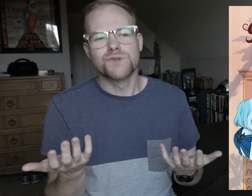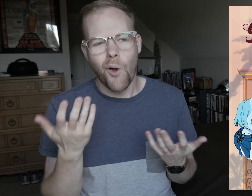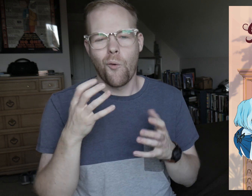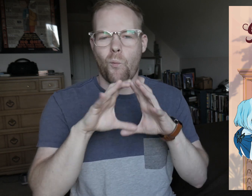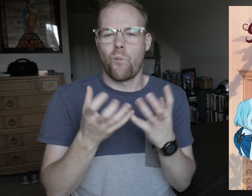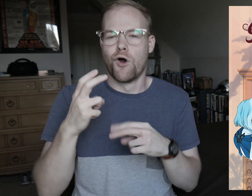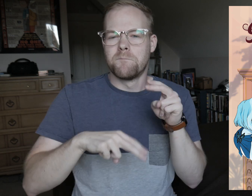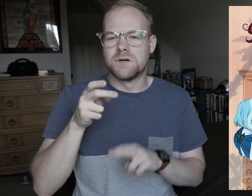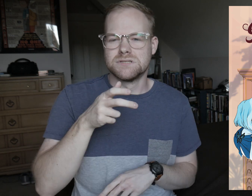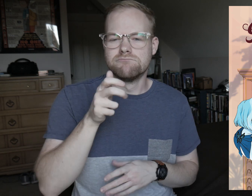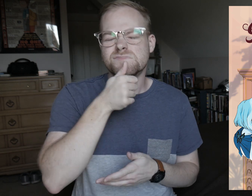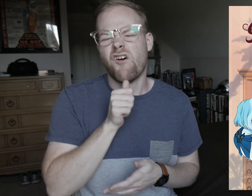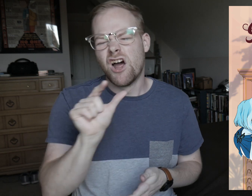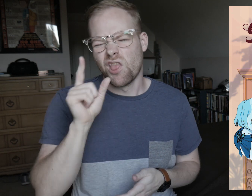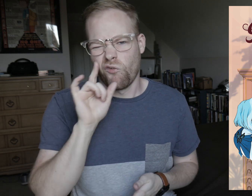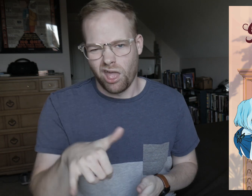so the worldbuilding suffered a little for that.